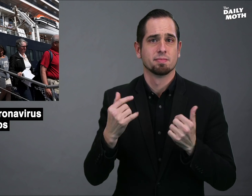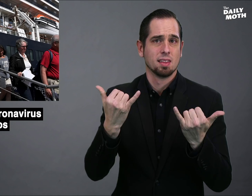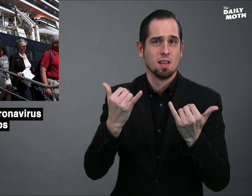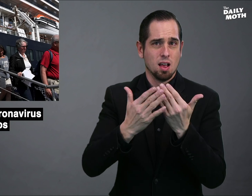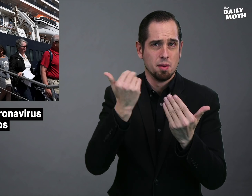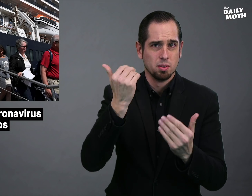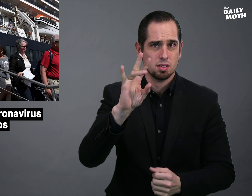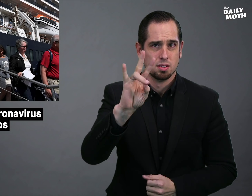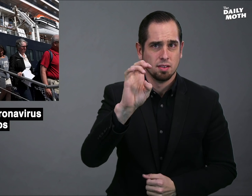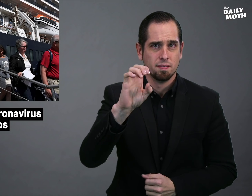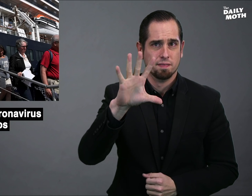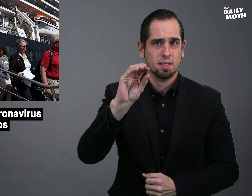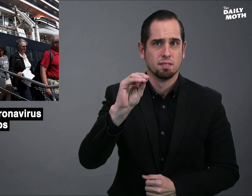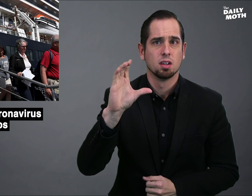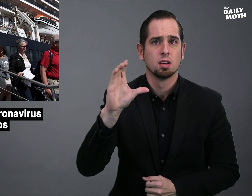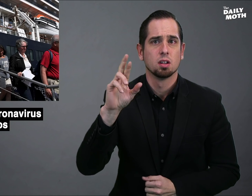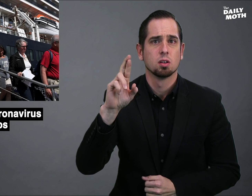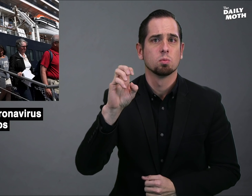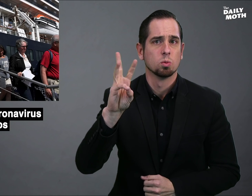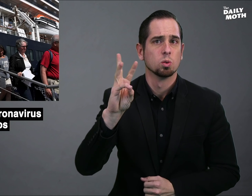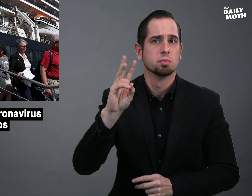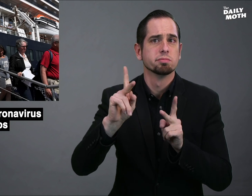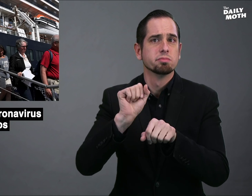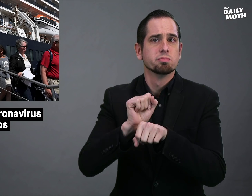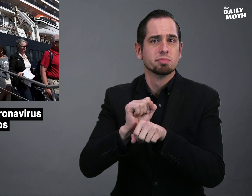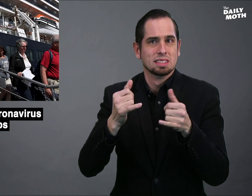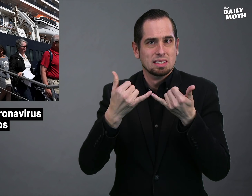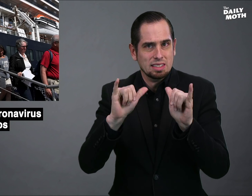There are almost 750 crew members